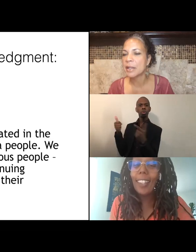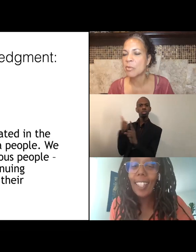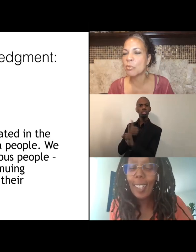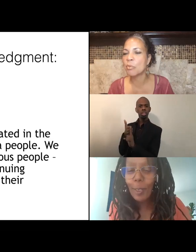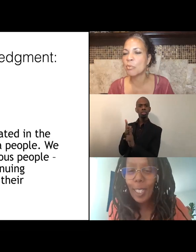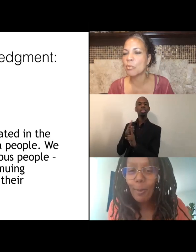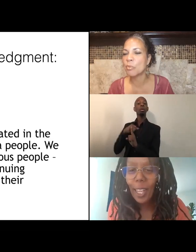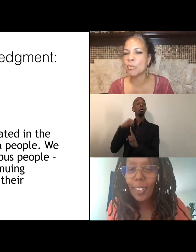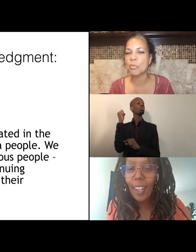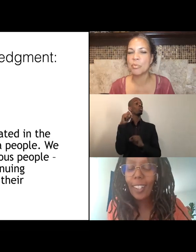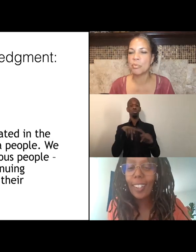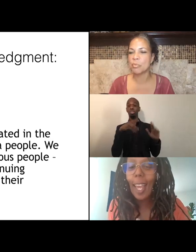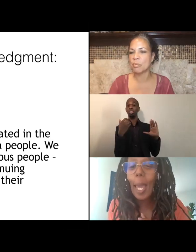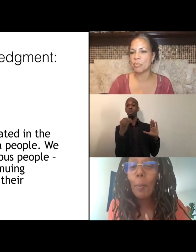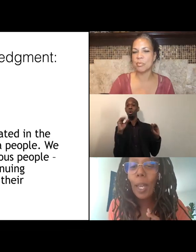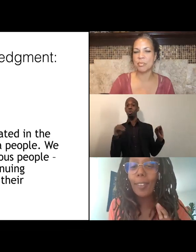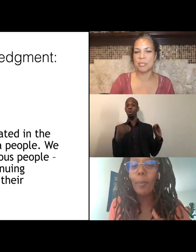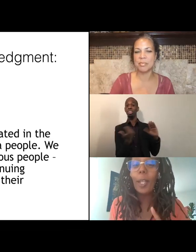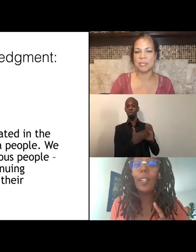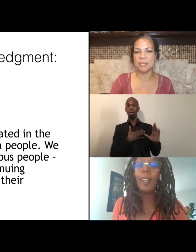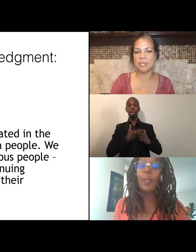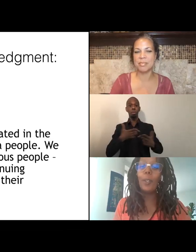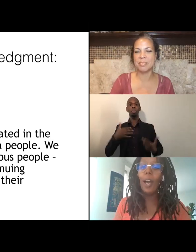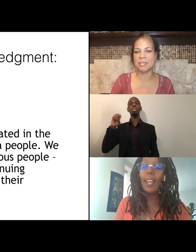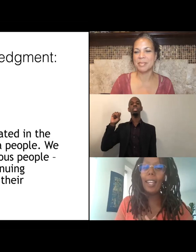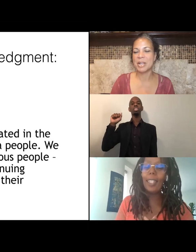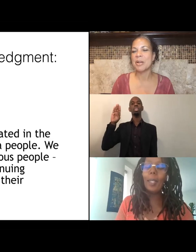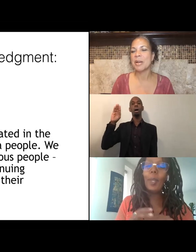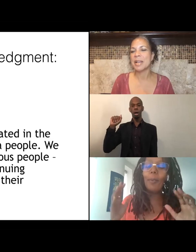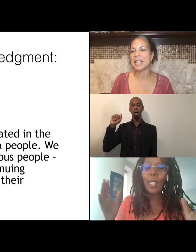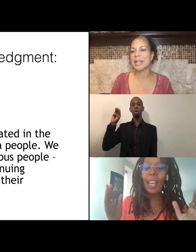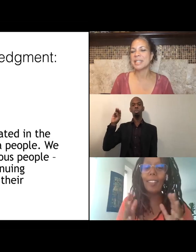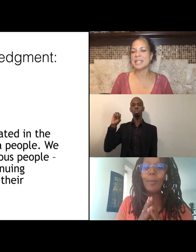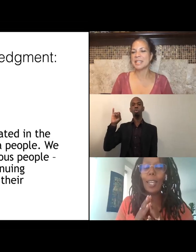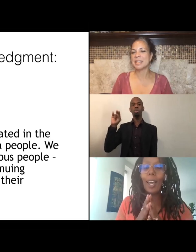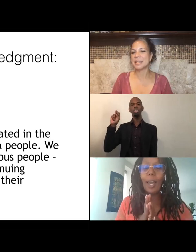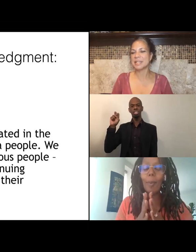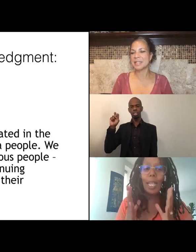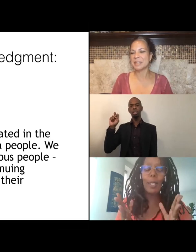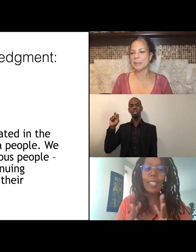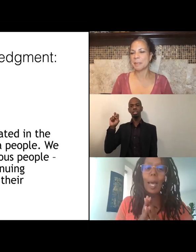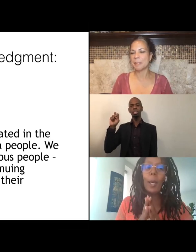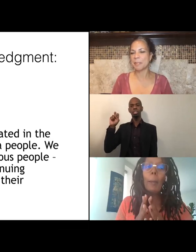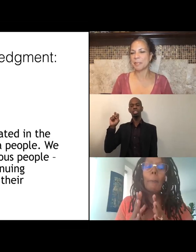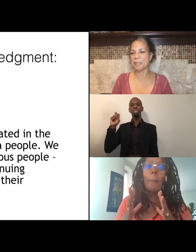I think it's misspelled. It's M- as in Mary, W-I-N-E. But yes, my name is Saba.